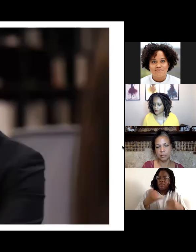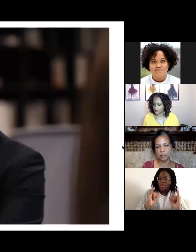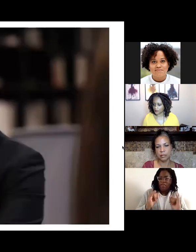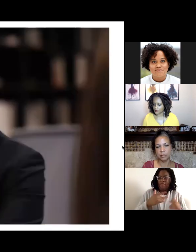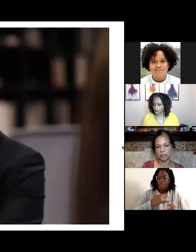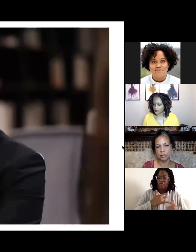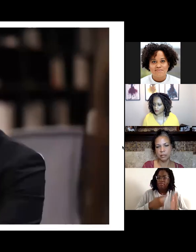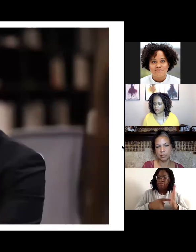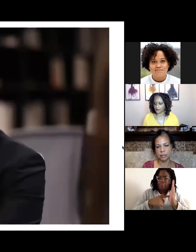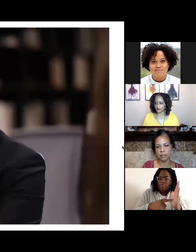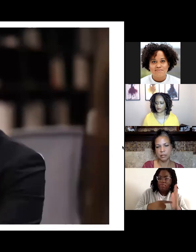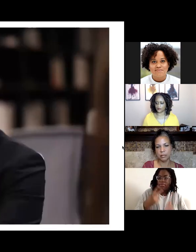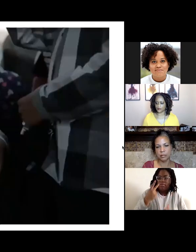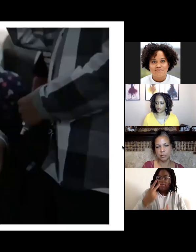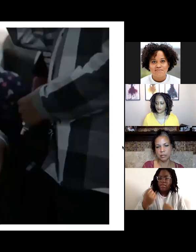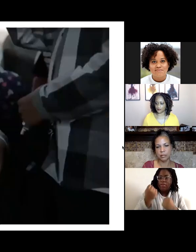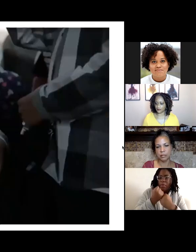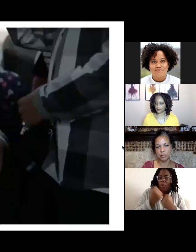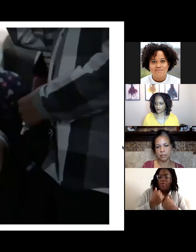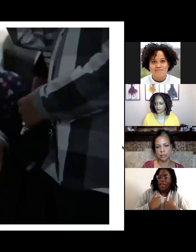to not just survive but to feel free.